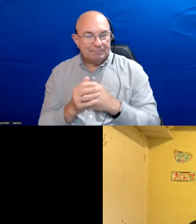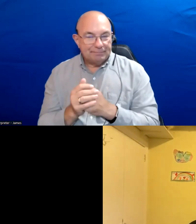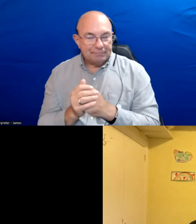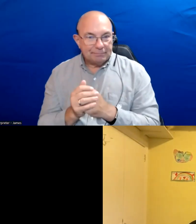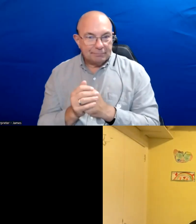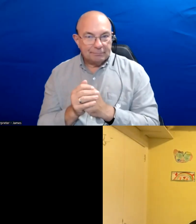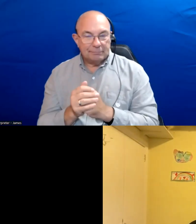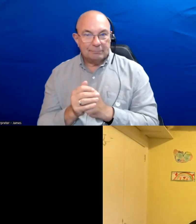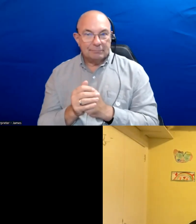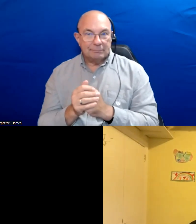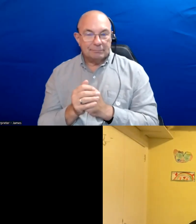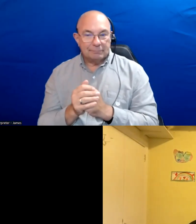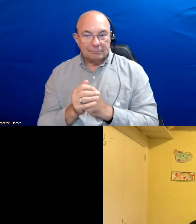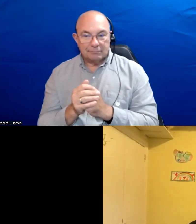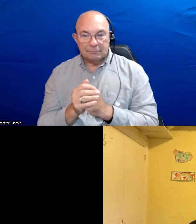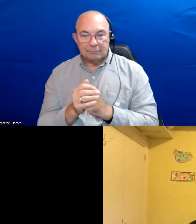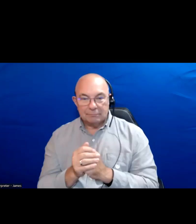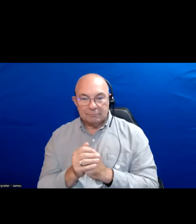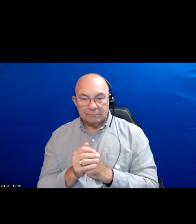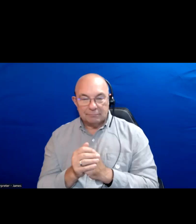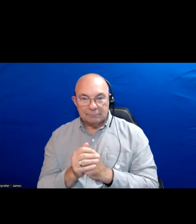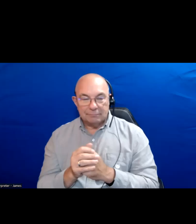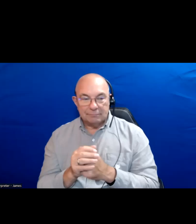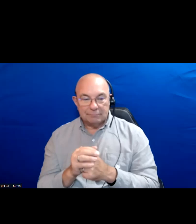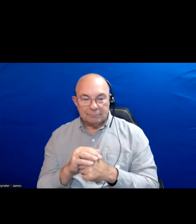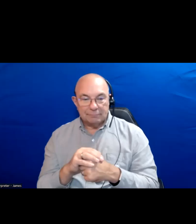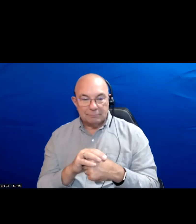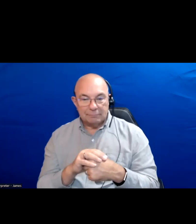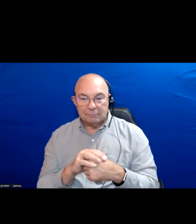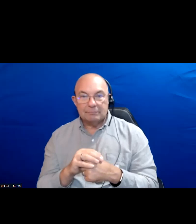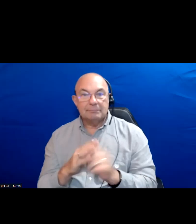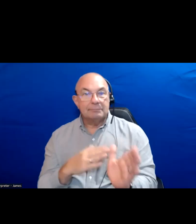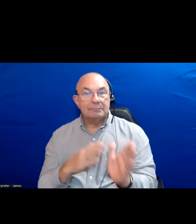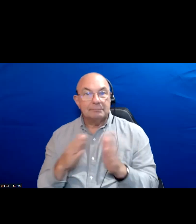With technology where it is not. Next I am going to go to Heather.